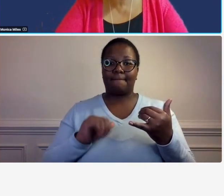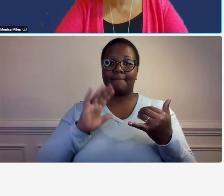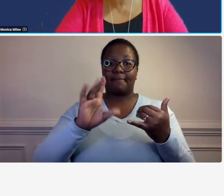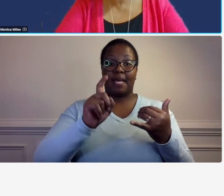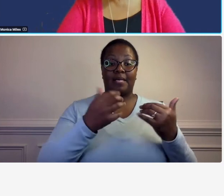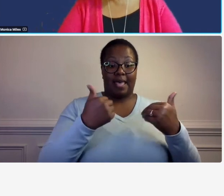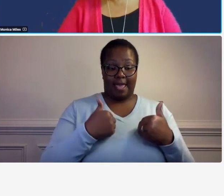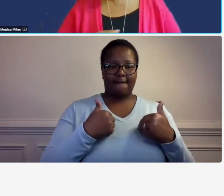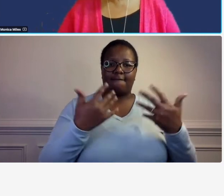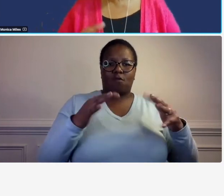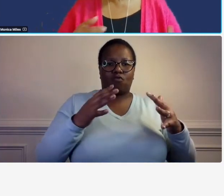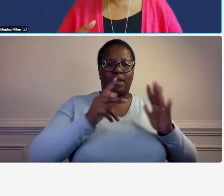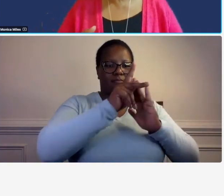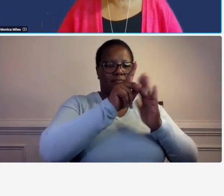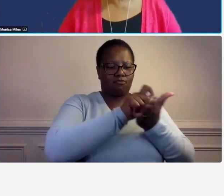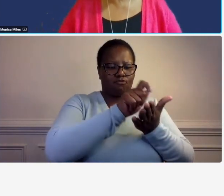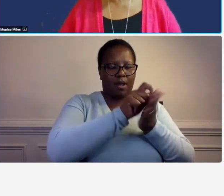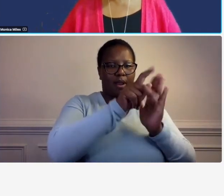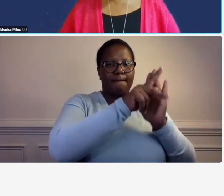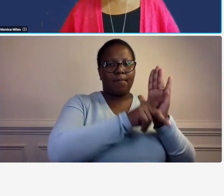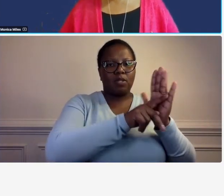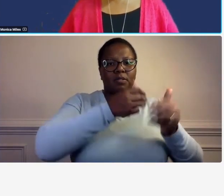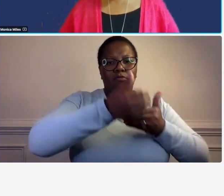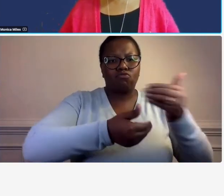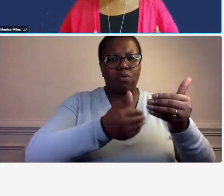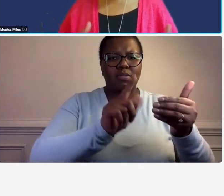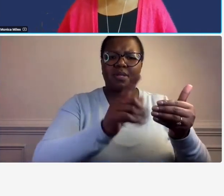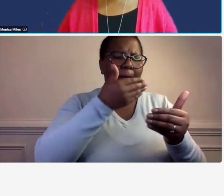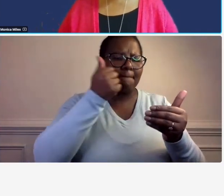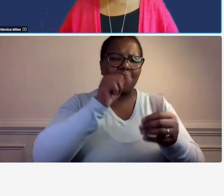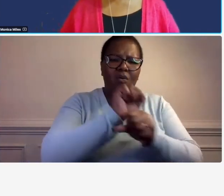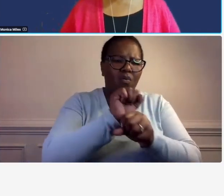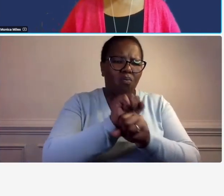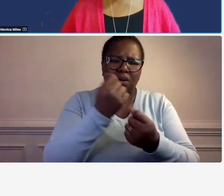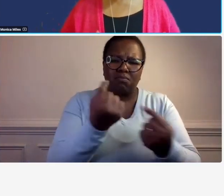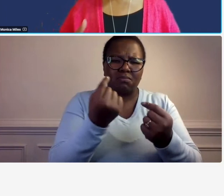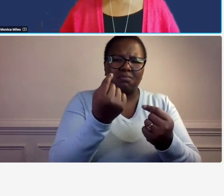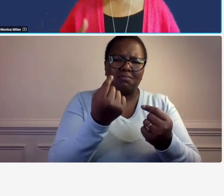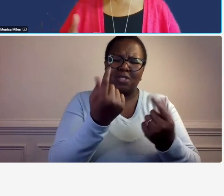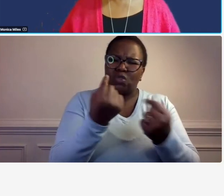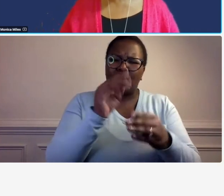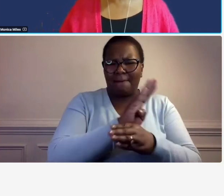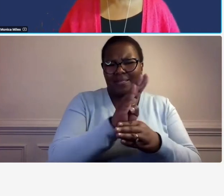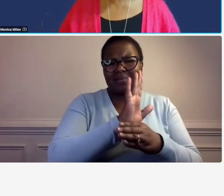in place and it's just best practices for the um consistent and and efficient operation of your